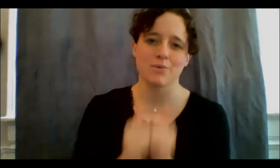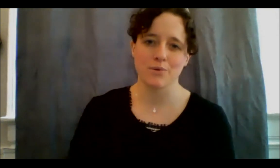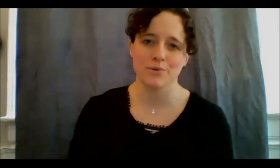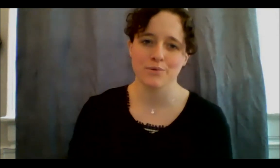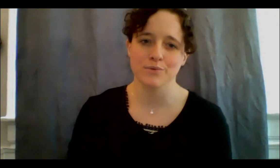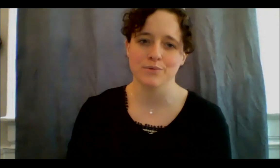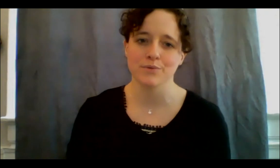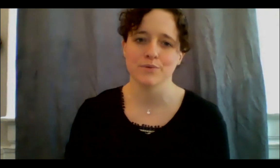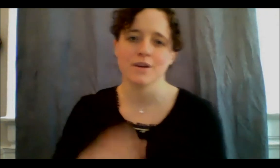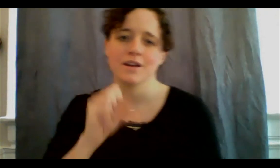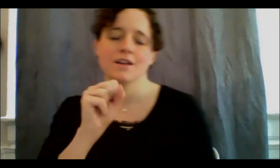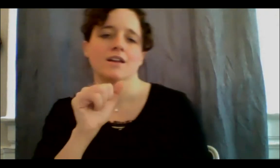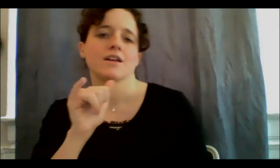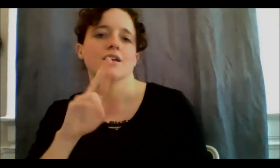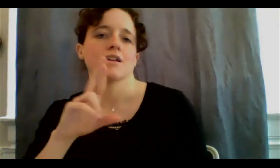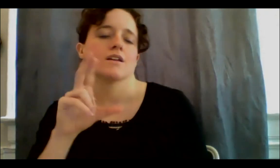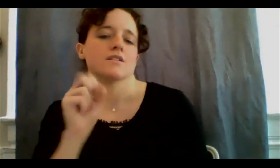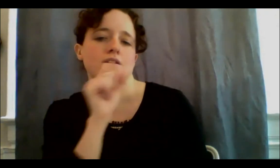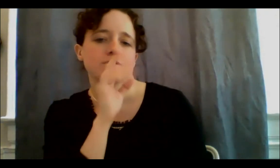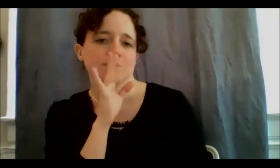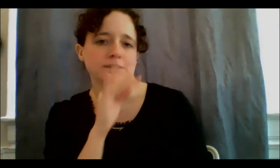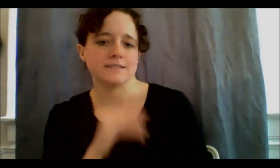Thank you so much Paola, I would just mention yes, we have through Black